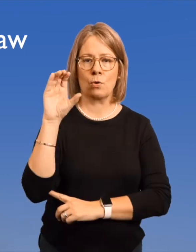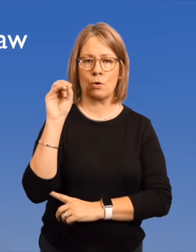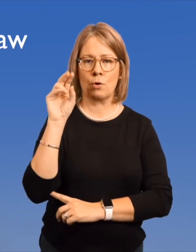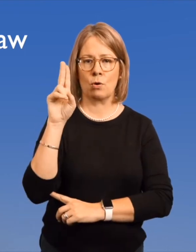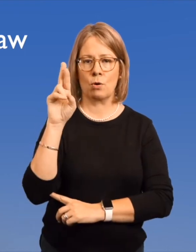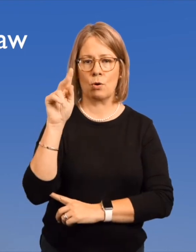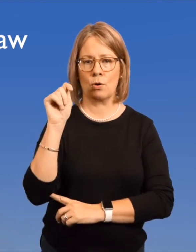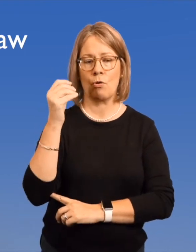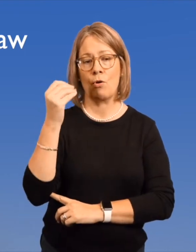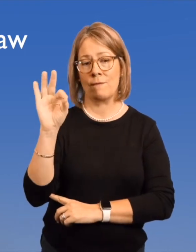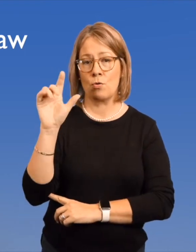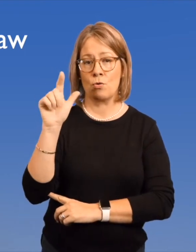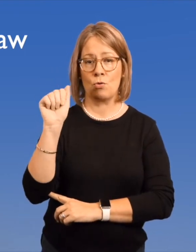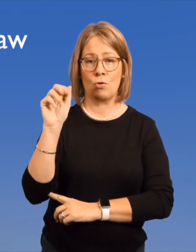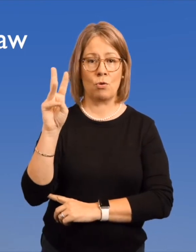Court of Law.